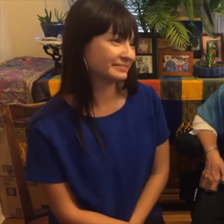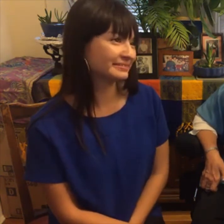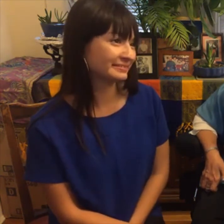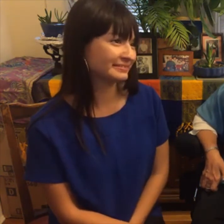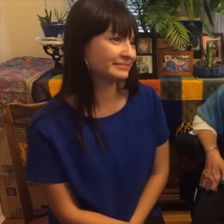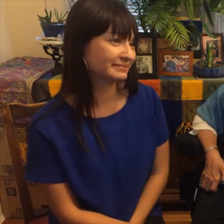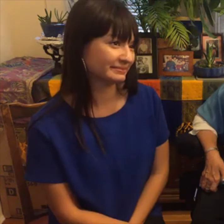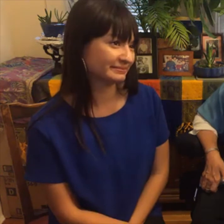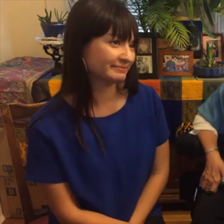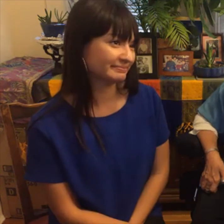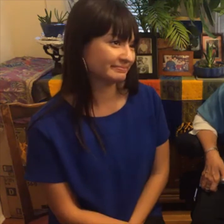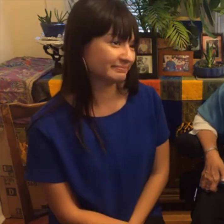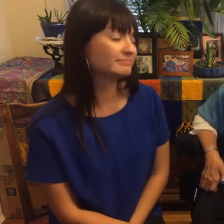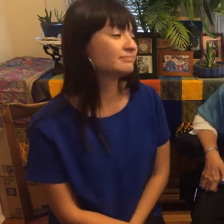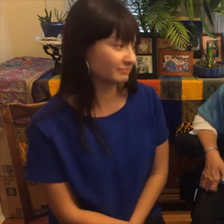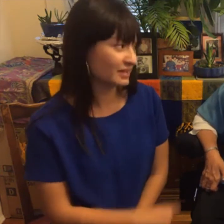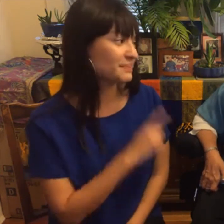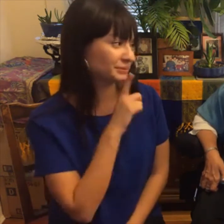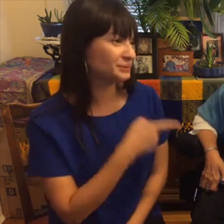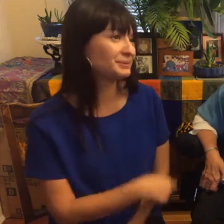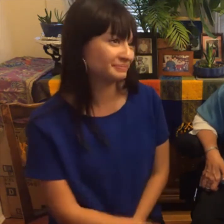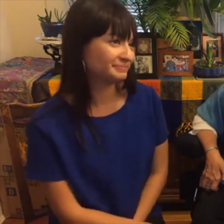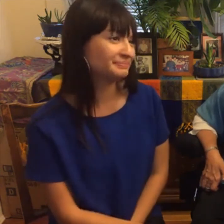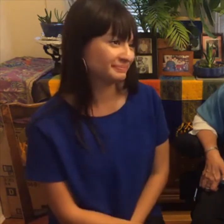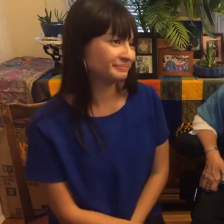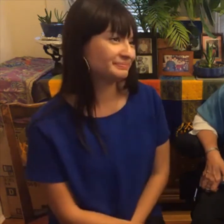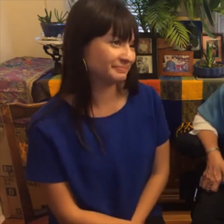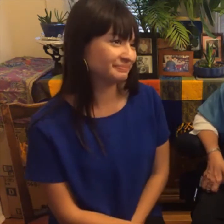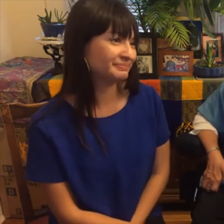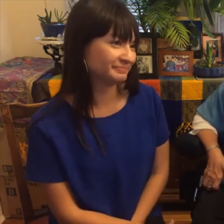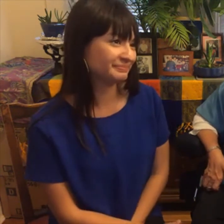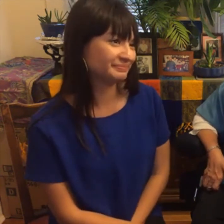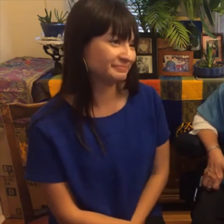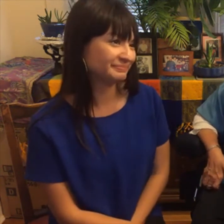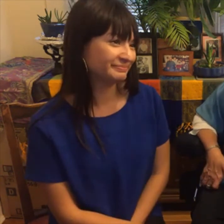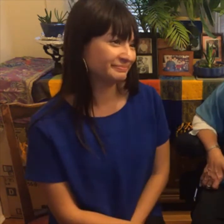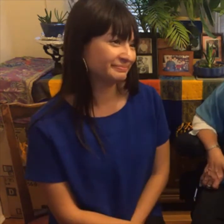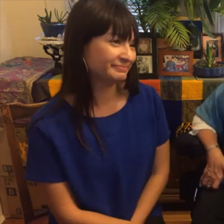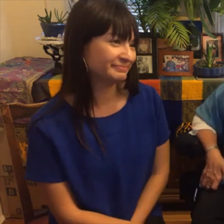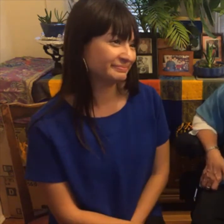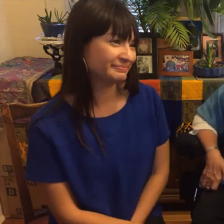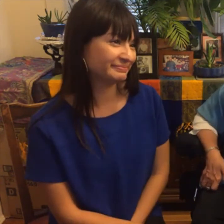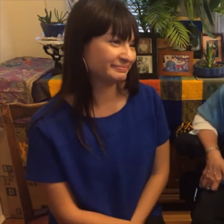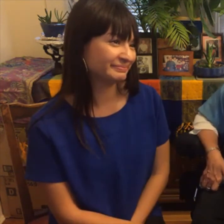more so I'd like to thank all of you for being with us today and for joining us